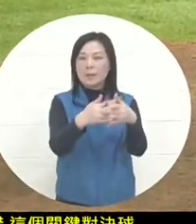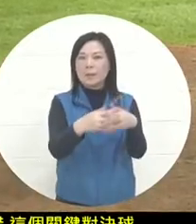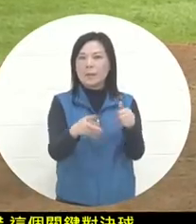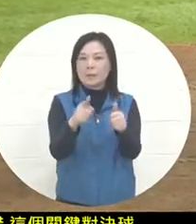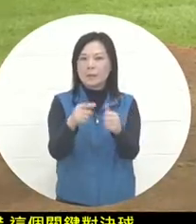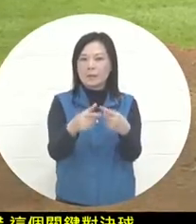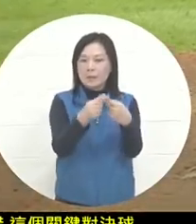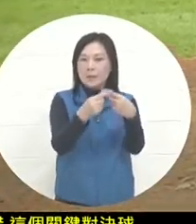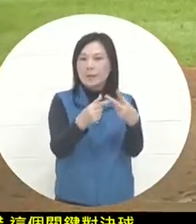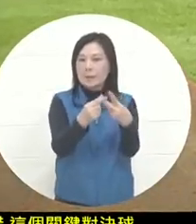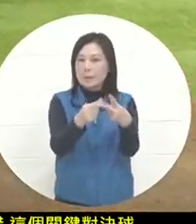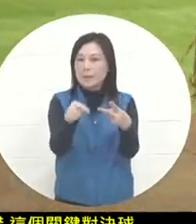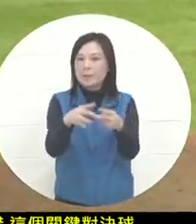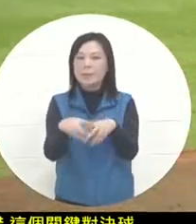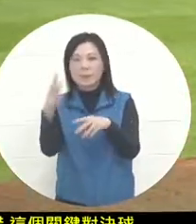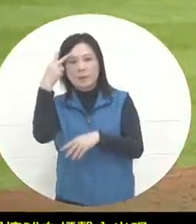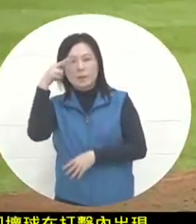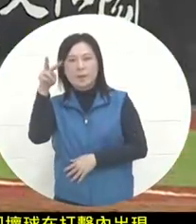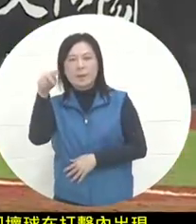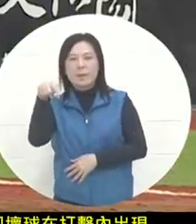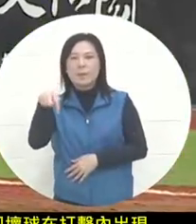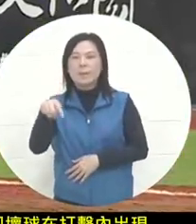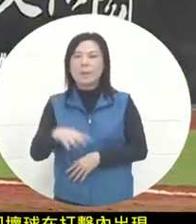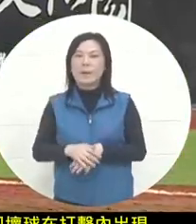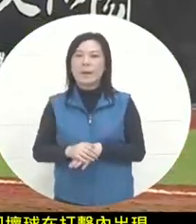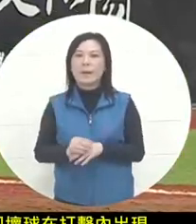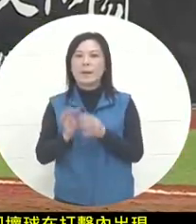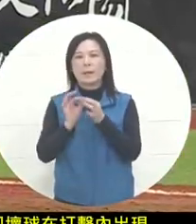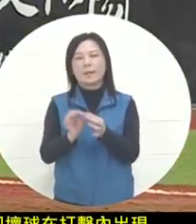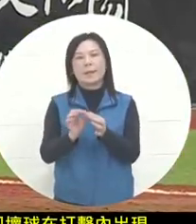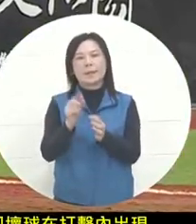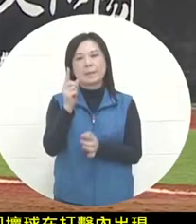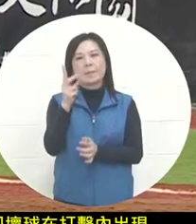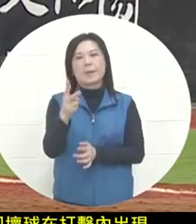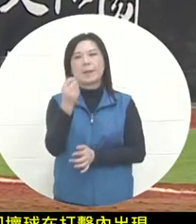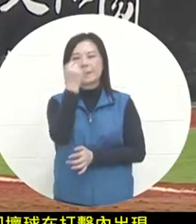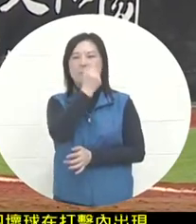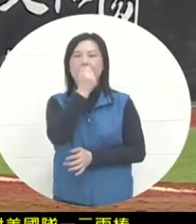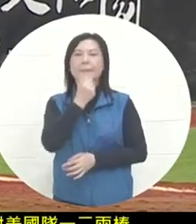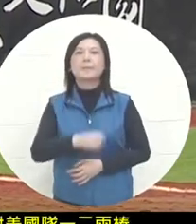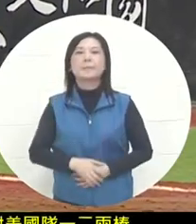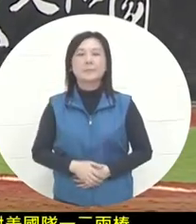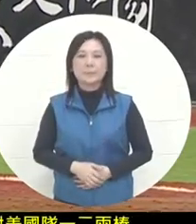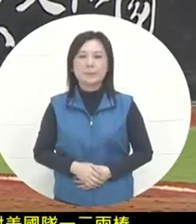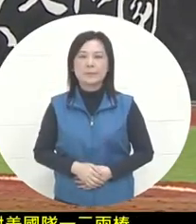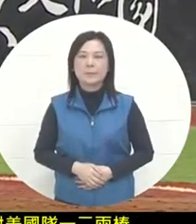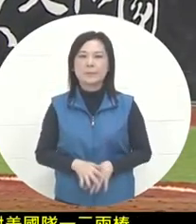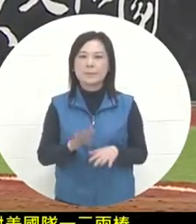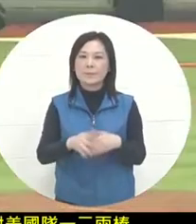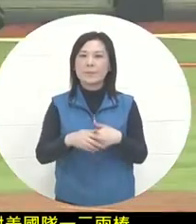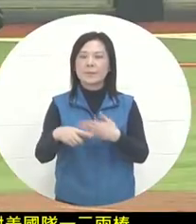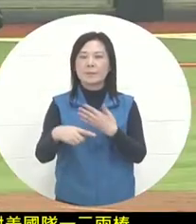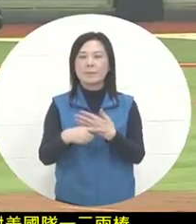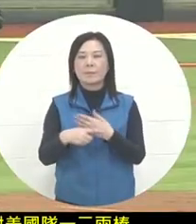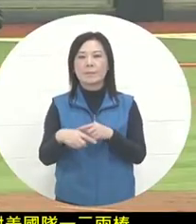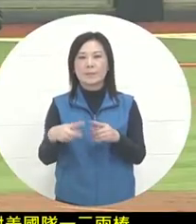Mexican pitcher had two consecutive bad balls . Now, in the second half, the United States aggressively attacked and formed